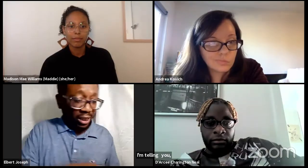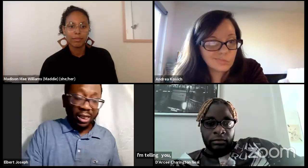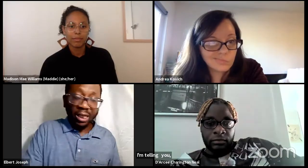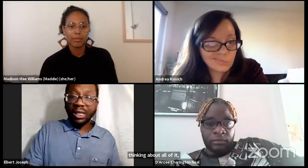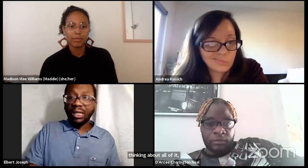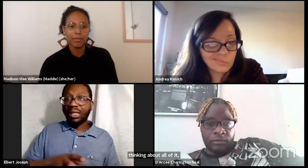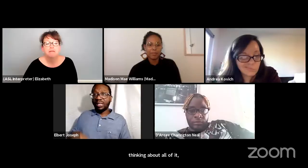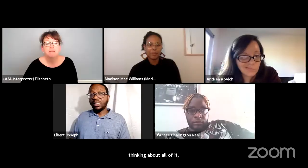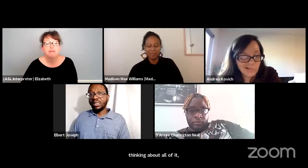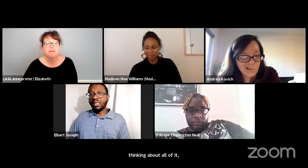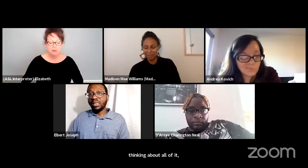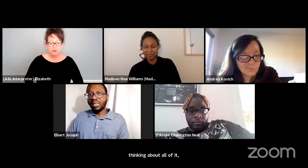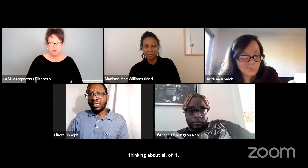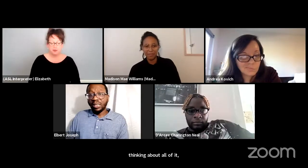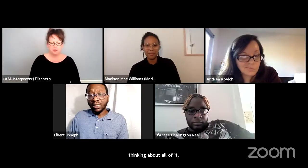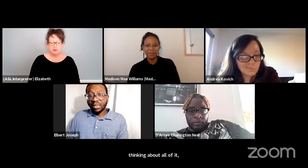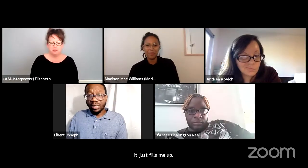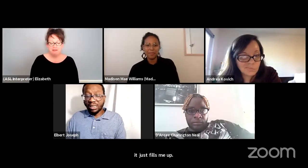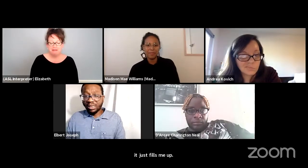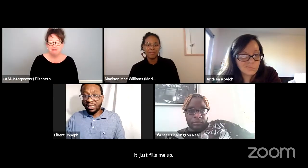'cause I'm just overwhelmed right now.